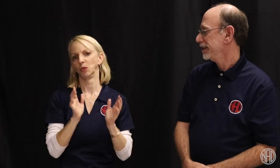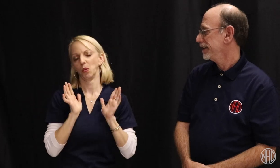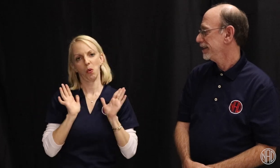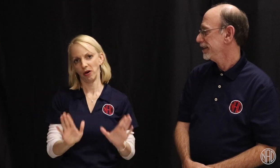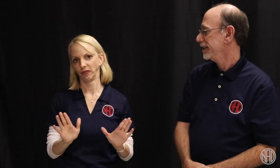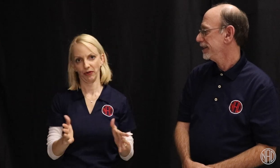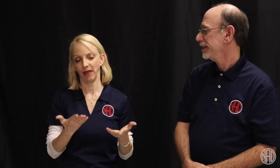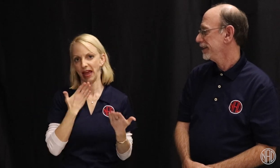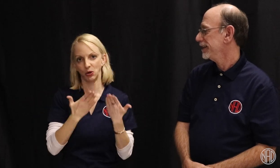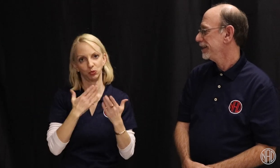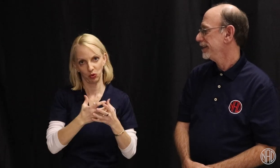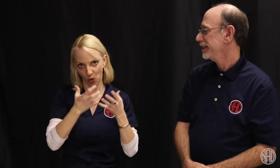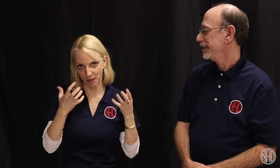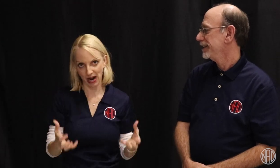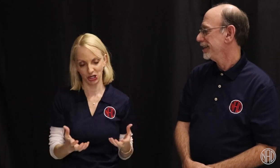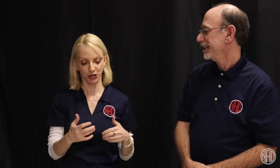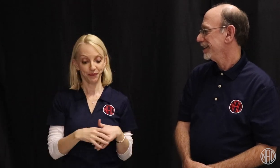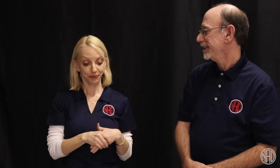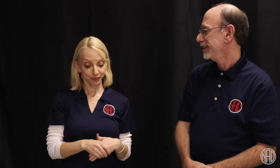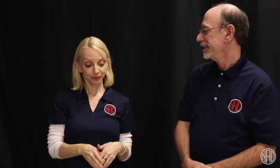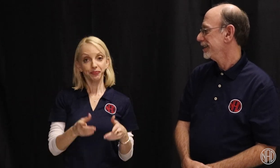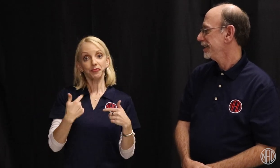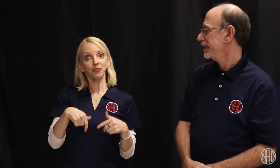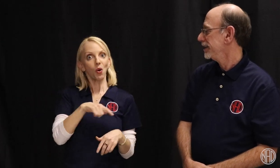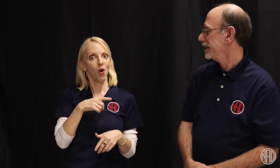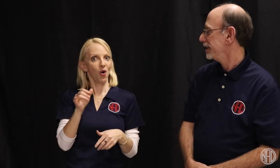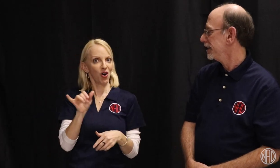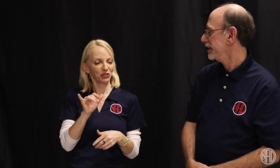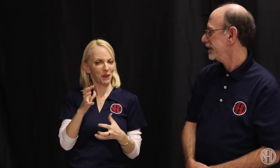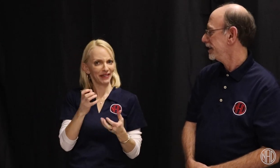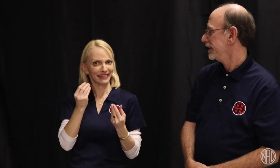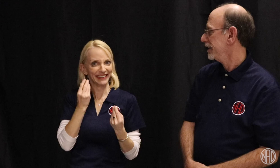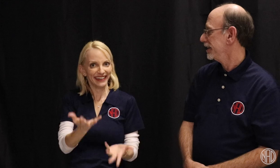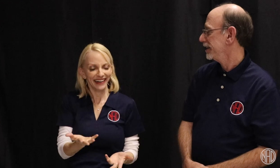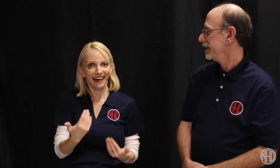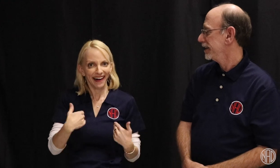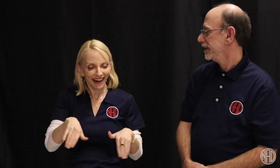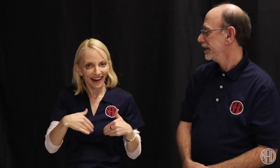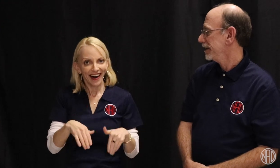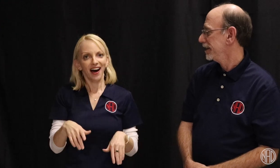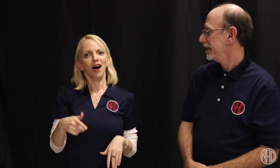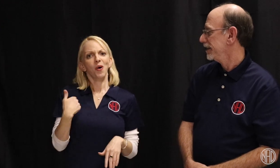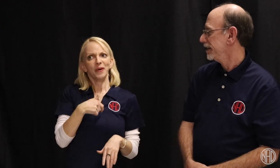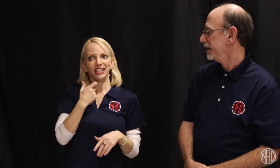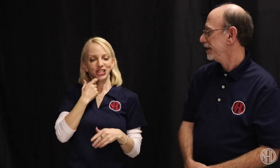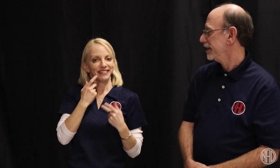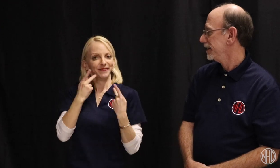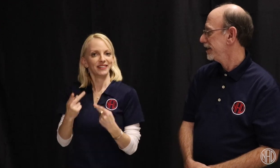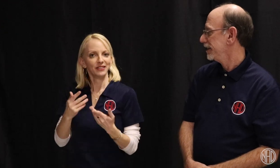Thank you so much. In addition to the community forums, we visited a NAD program,